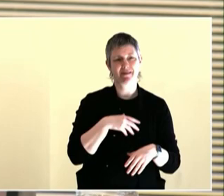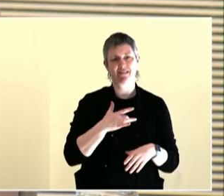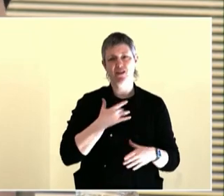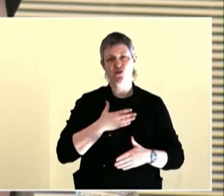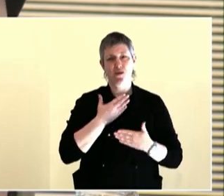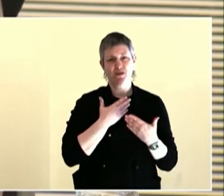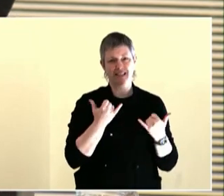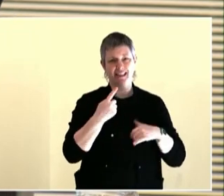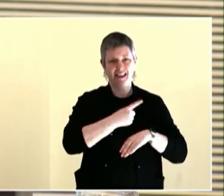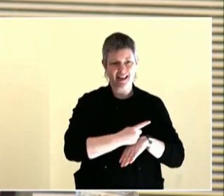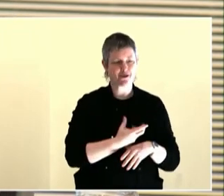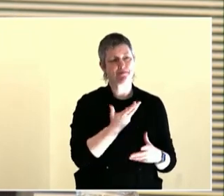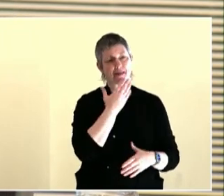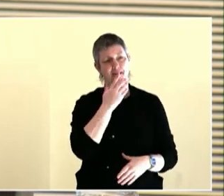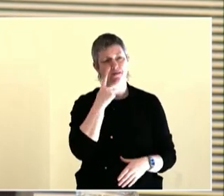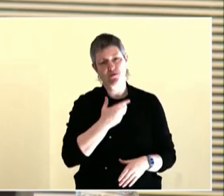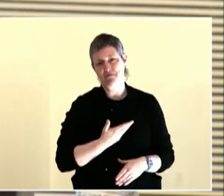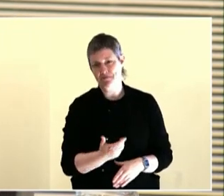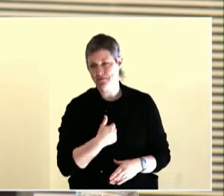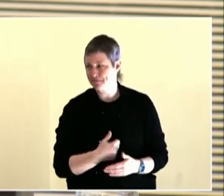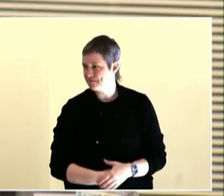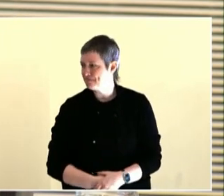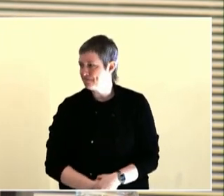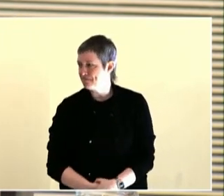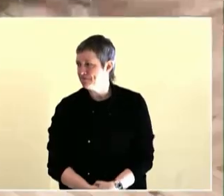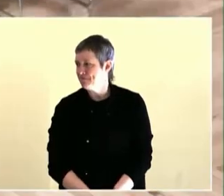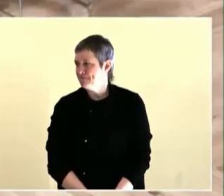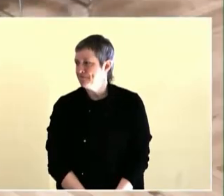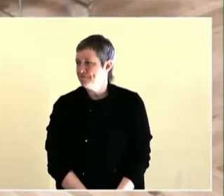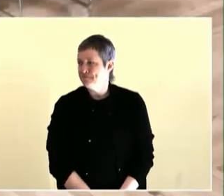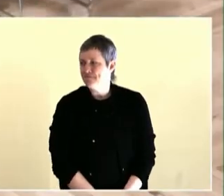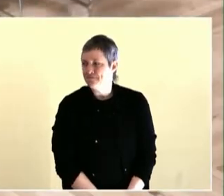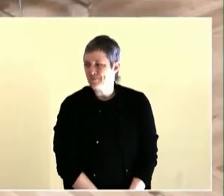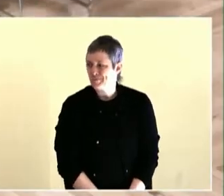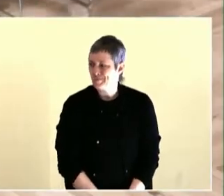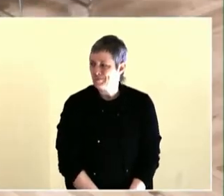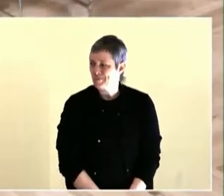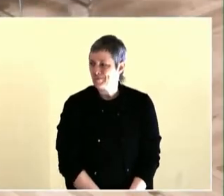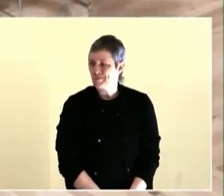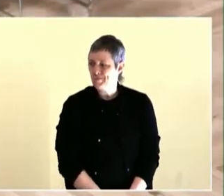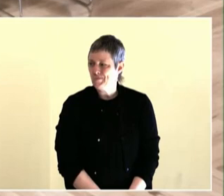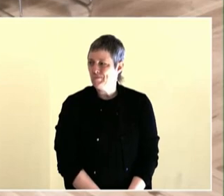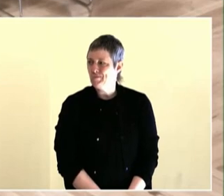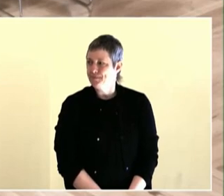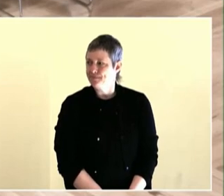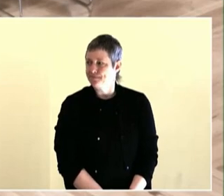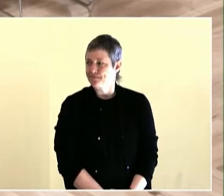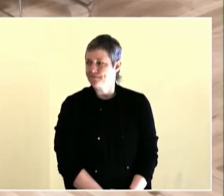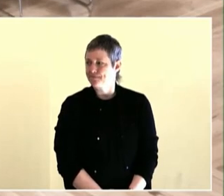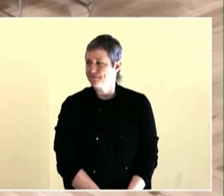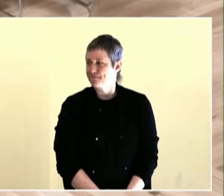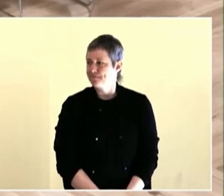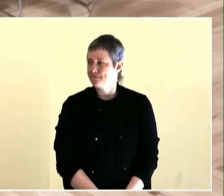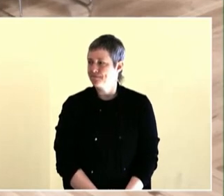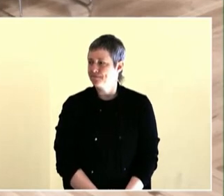the curriculum that could be used, could be used -- we would do with a young child, with an